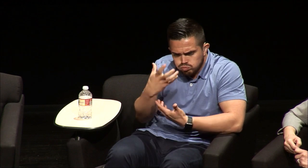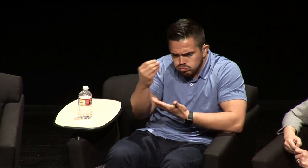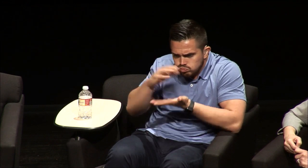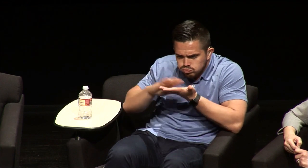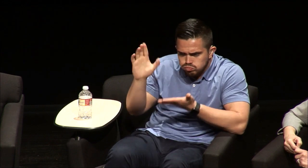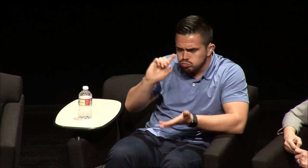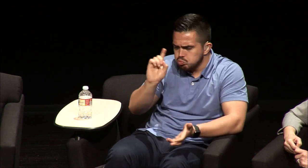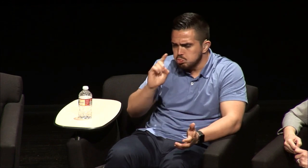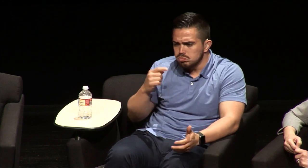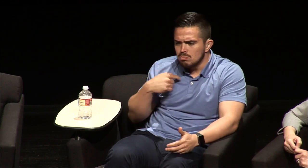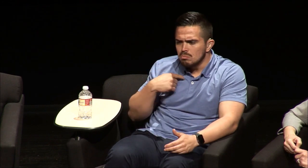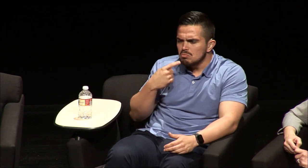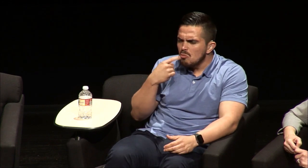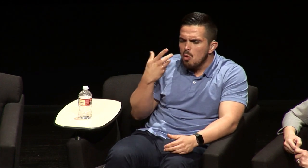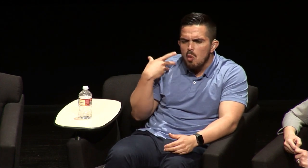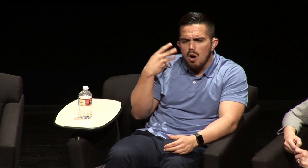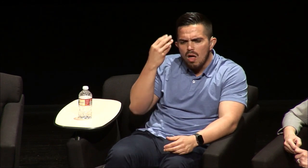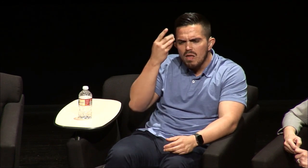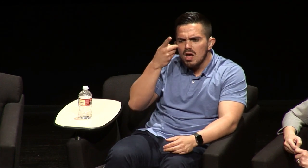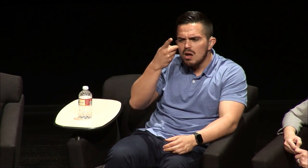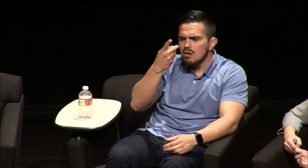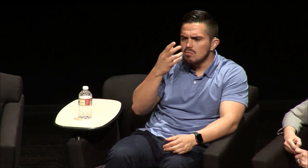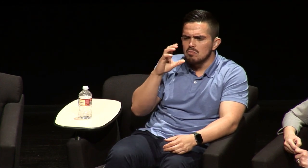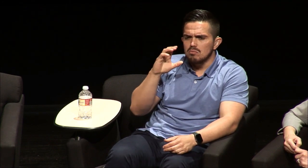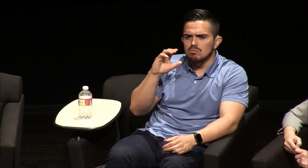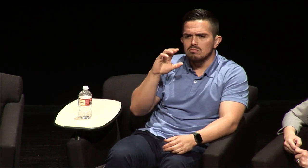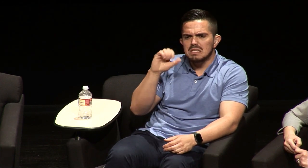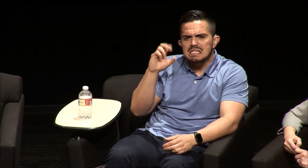my parents encouraged me "where are you gonna go to college?" and I thought to